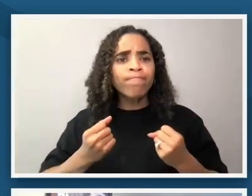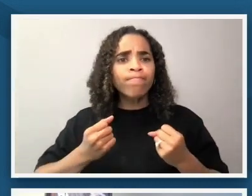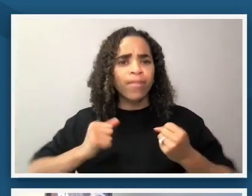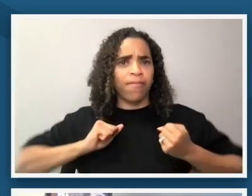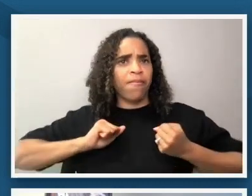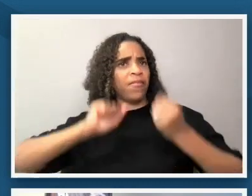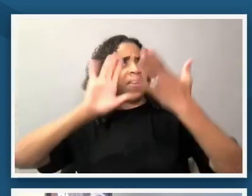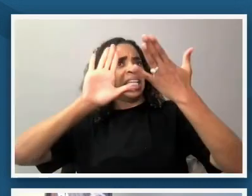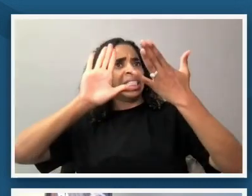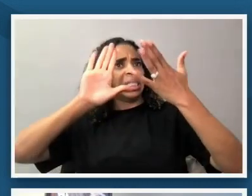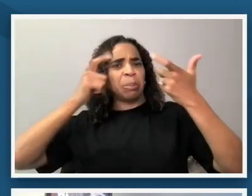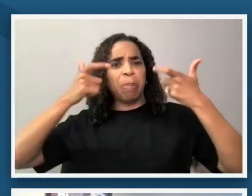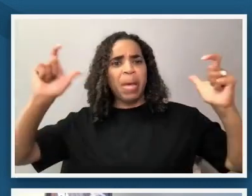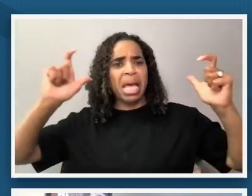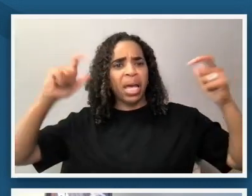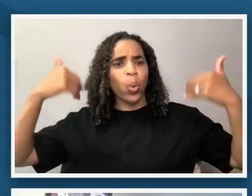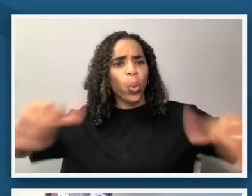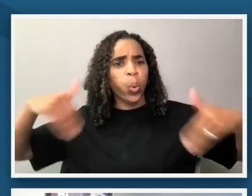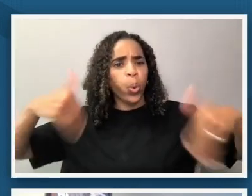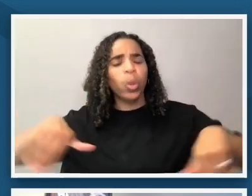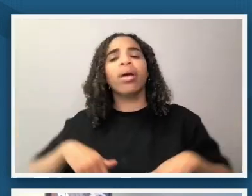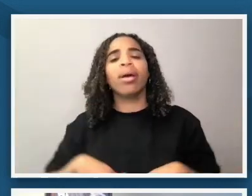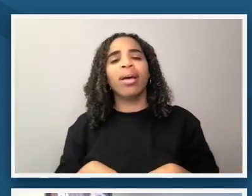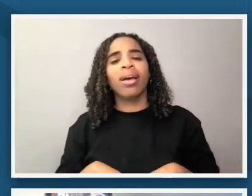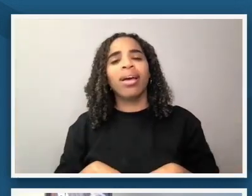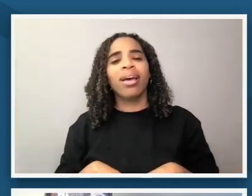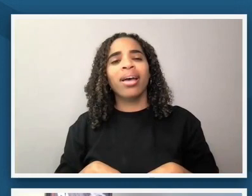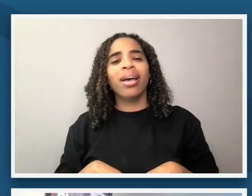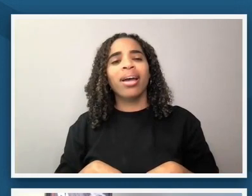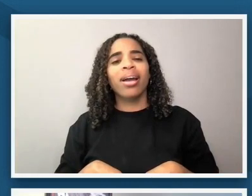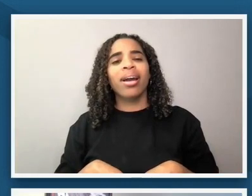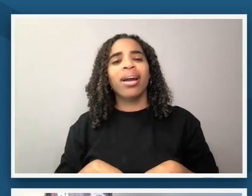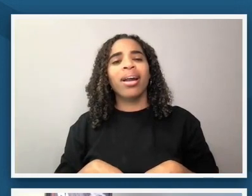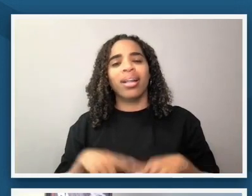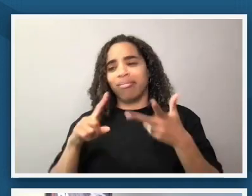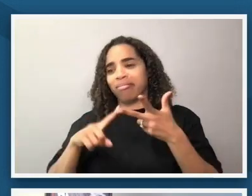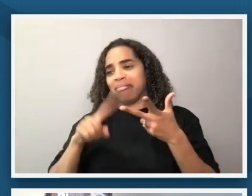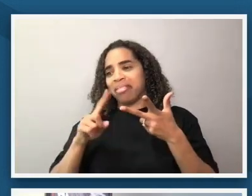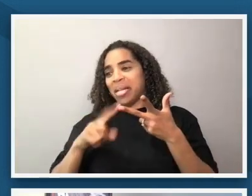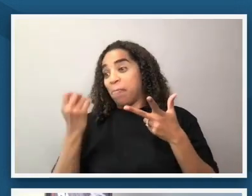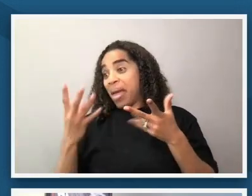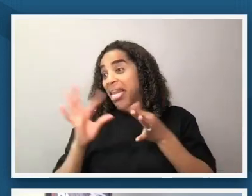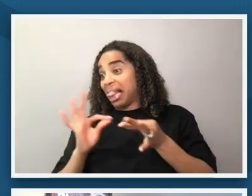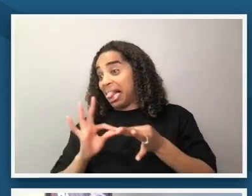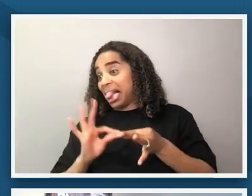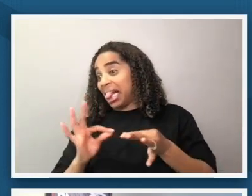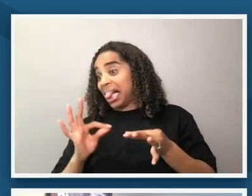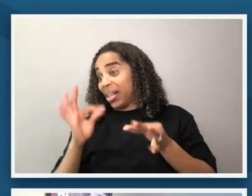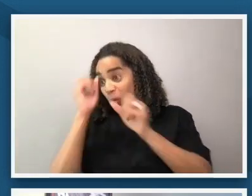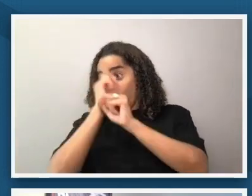um and we have a wondering i love the